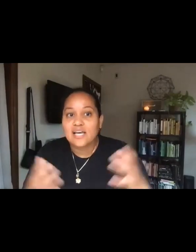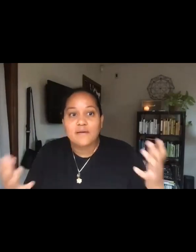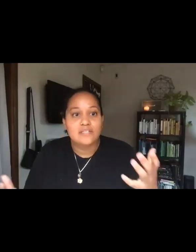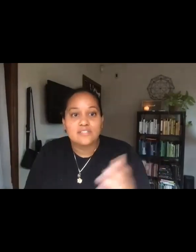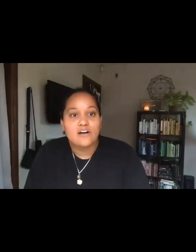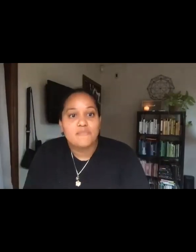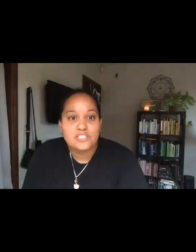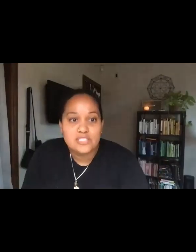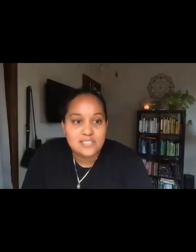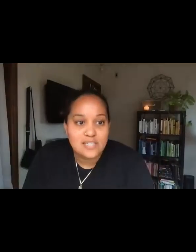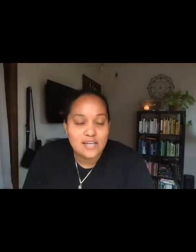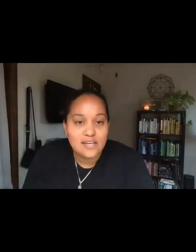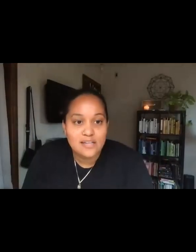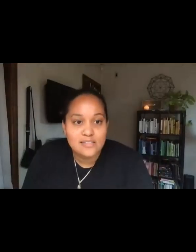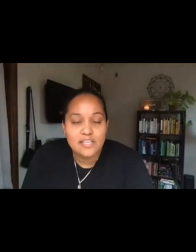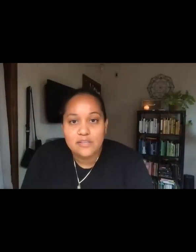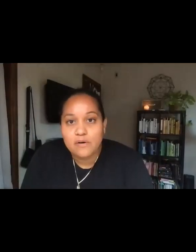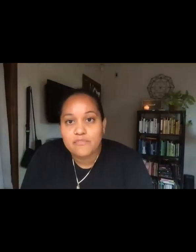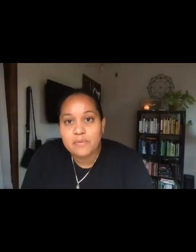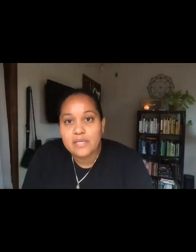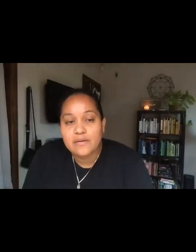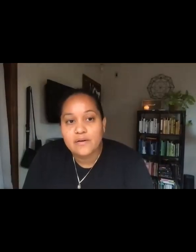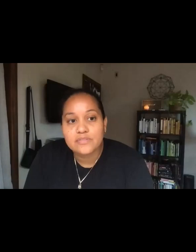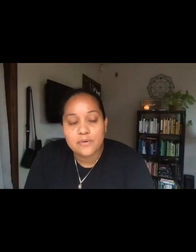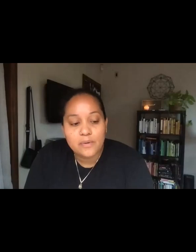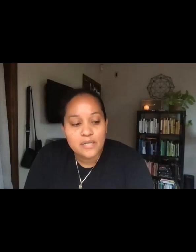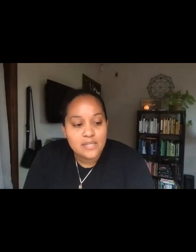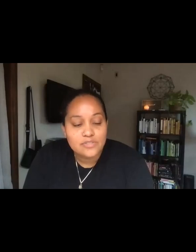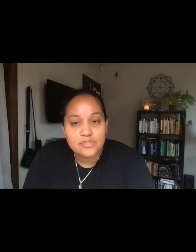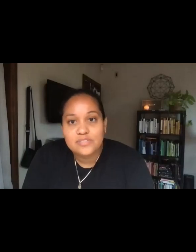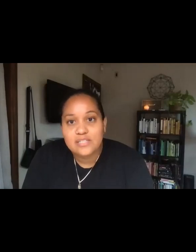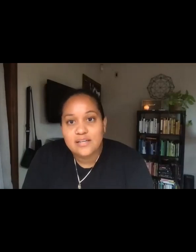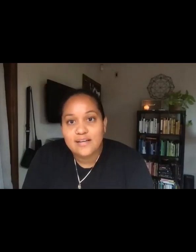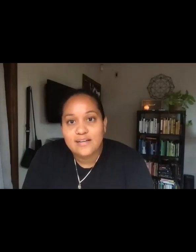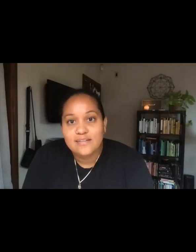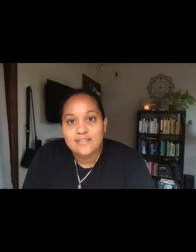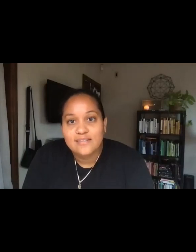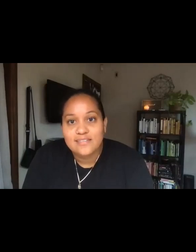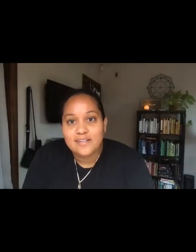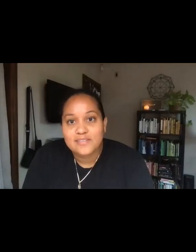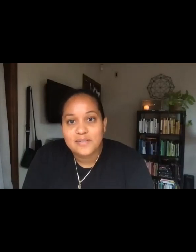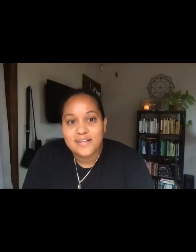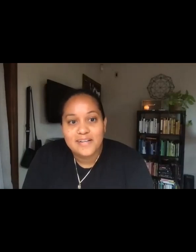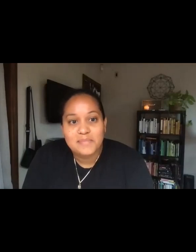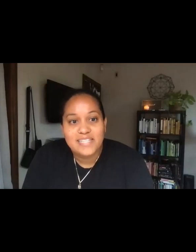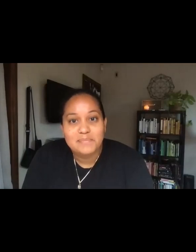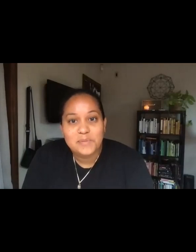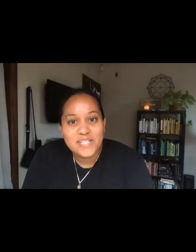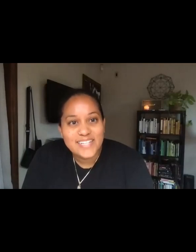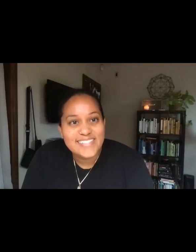I wanted to start off by just, thanking you all for being here, and also introducing Dr. Melina Abdullah.